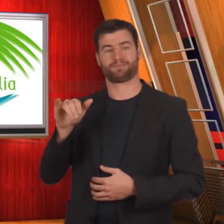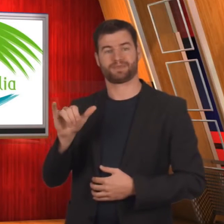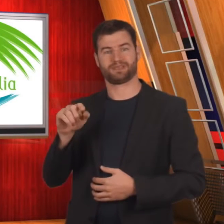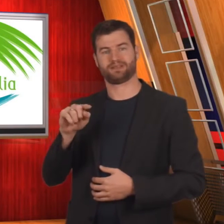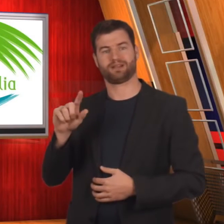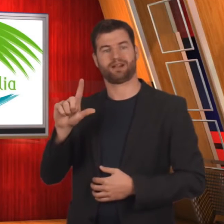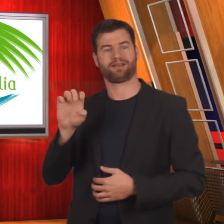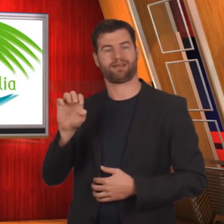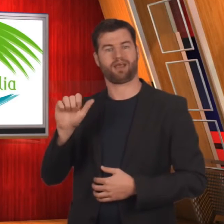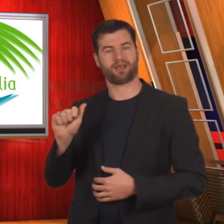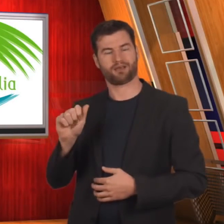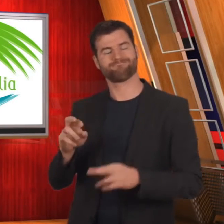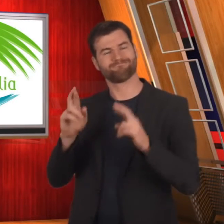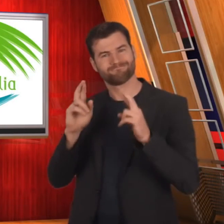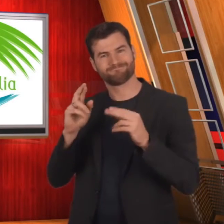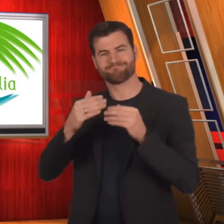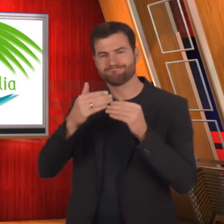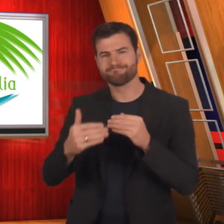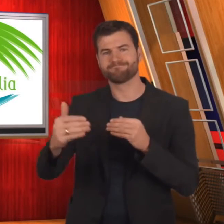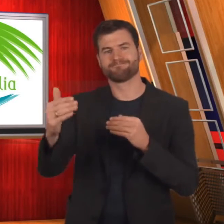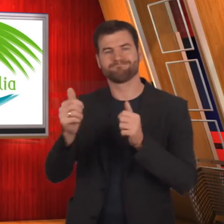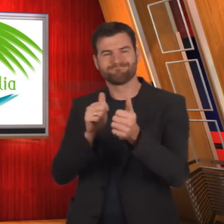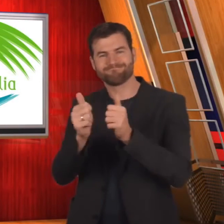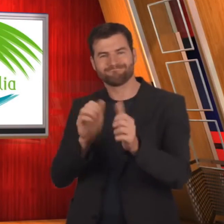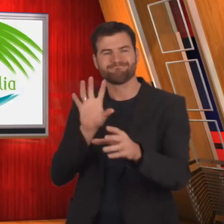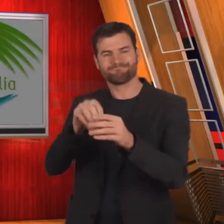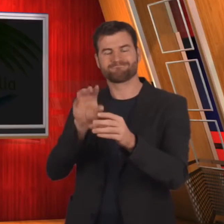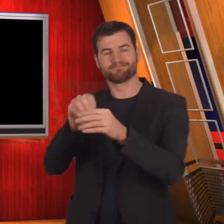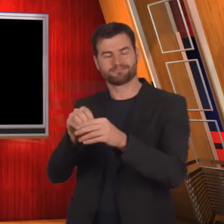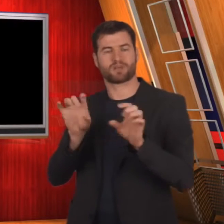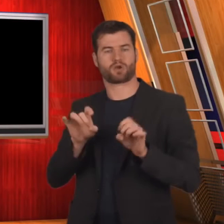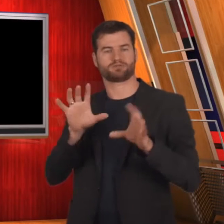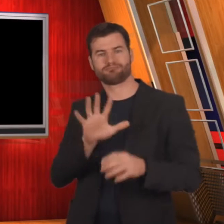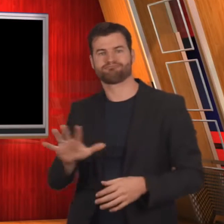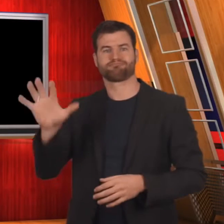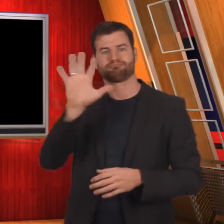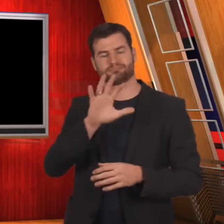Amy-Lea hopes to compete in the national open